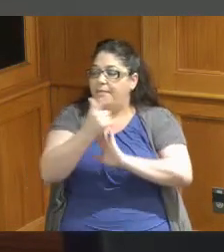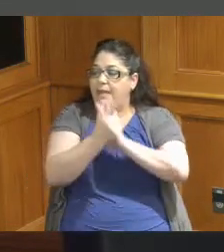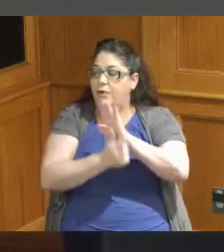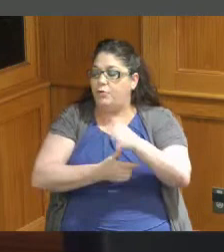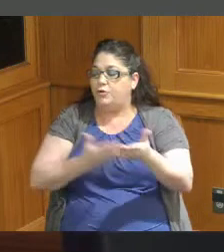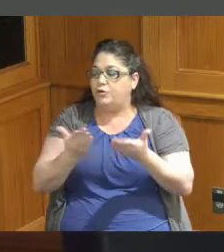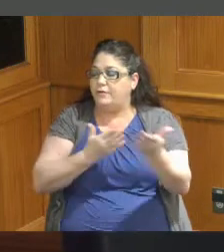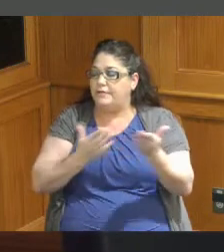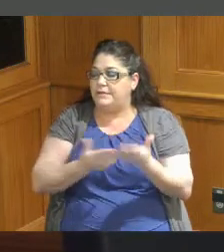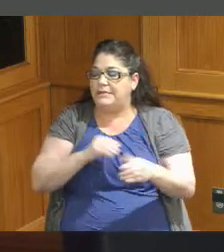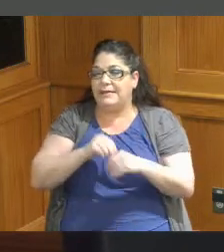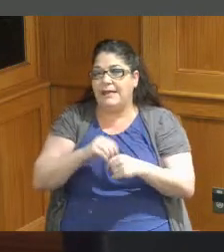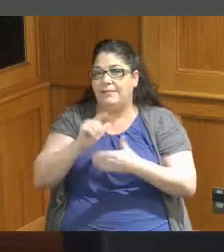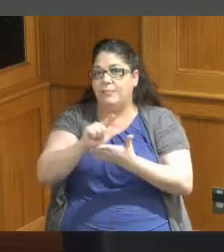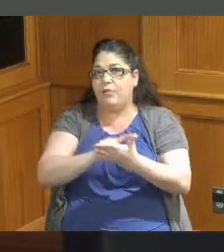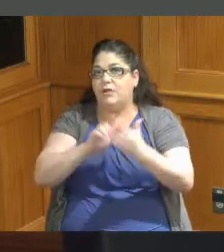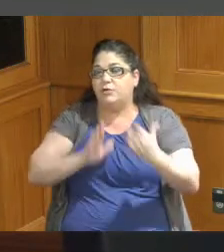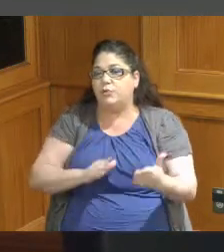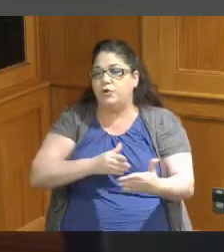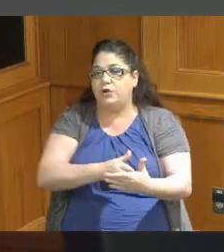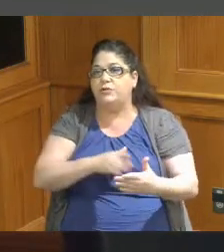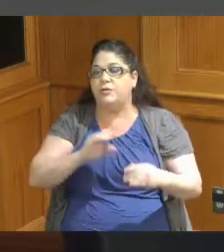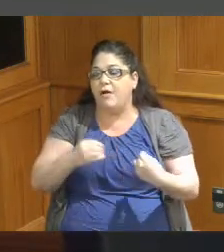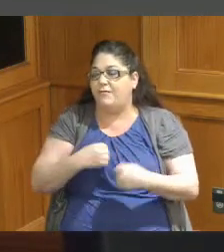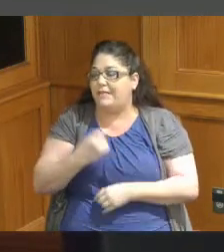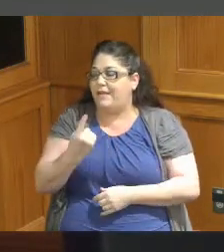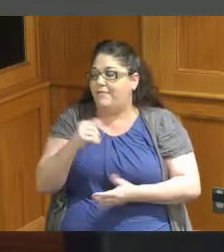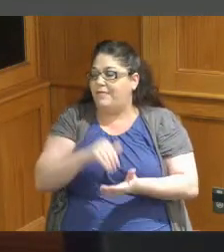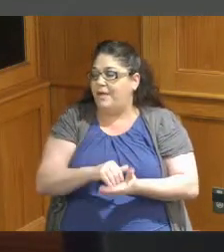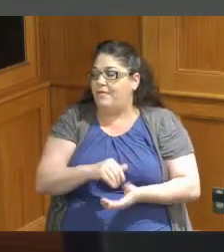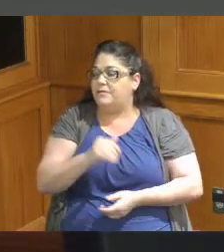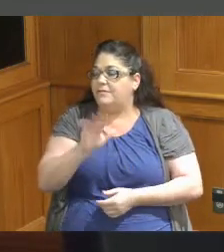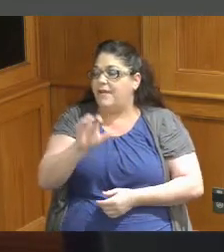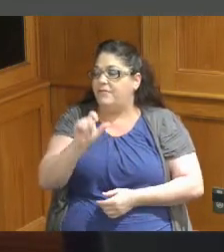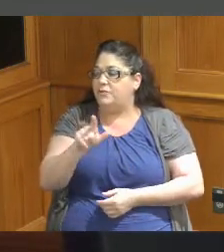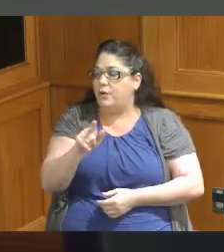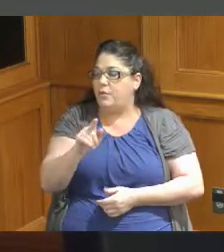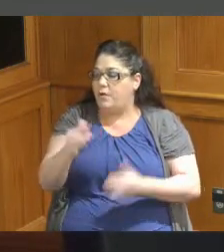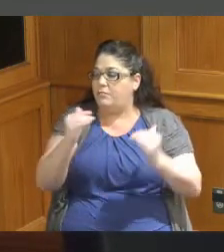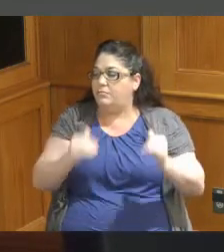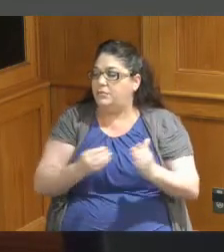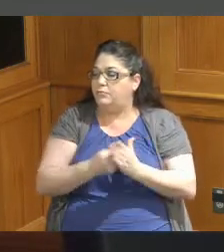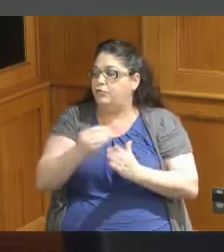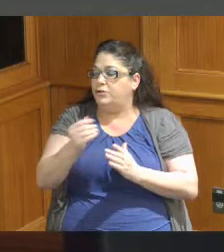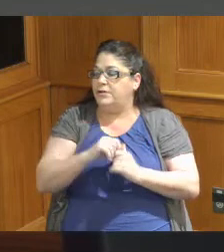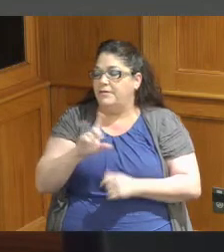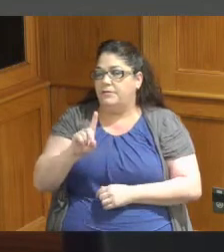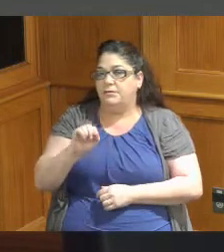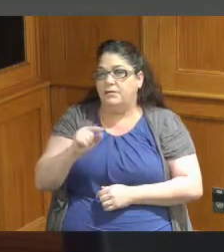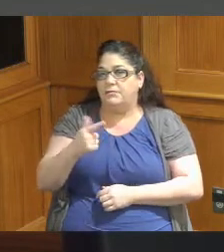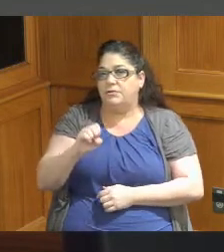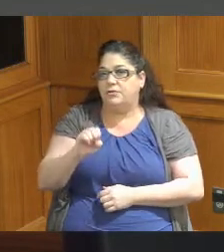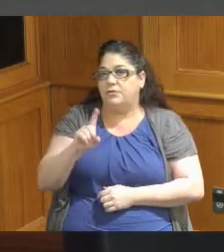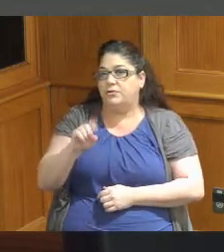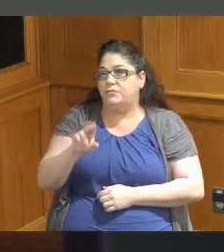in the Prosecutor's office at 11,521 there's the purchase of a Dodge Durango in the Hamilton County